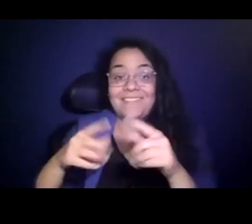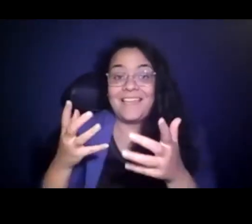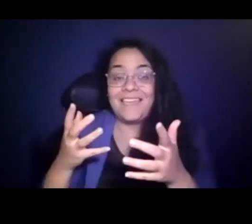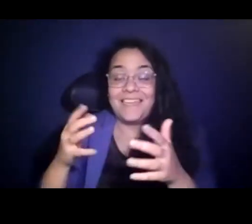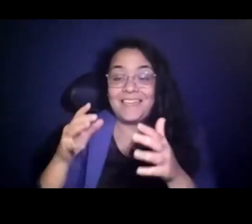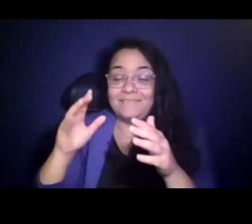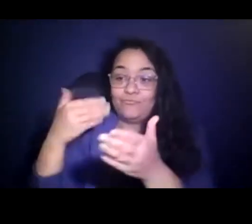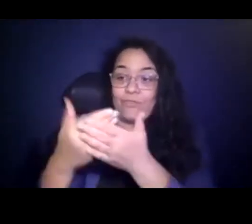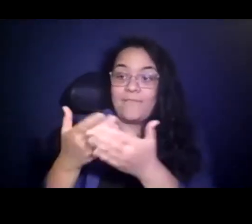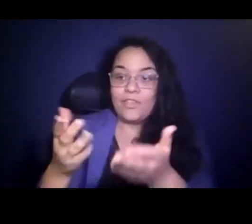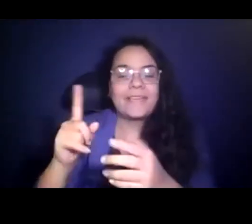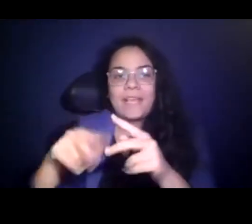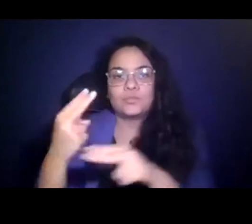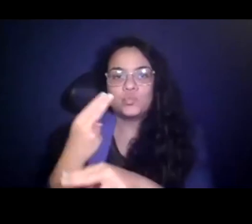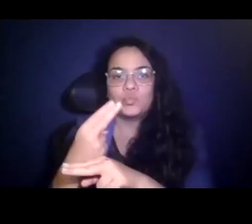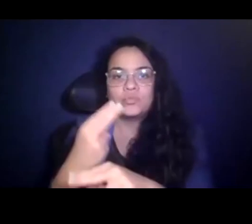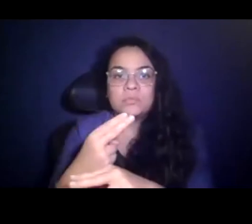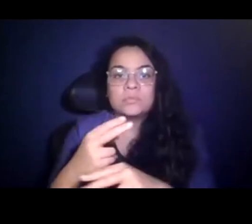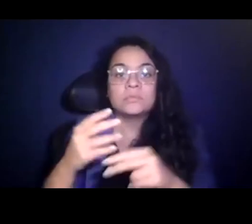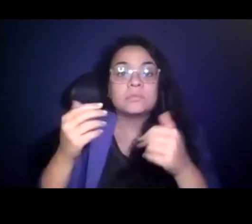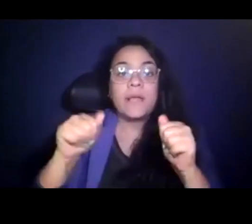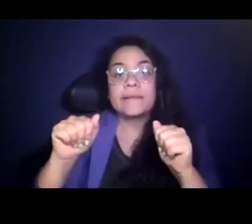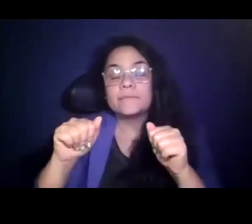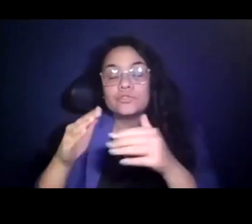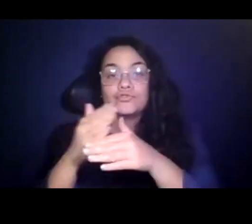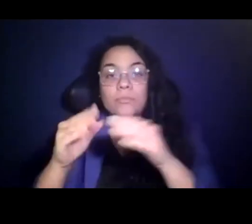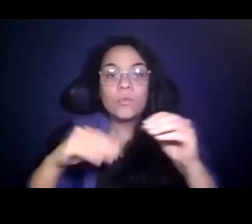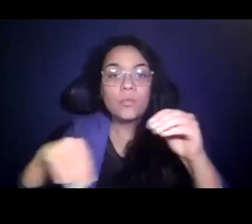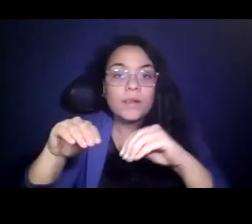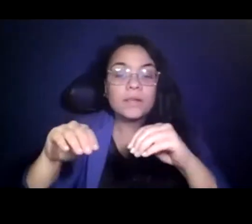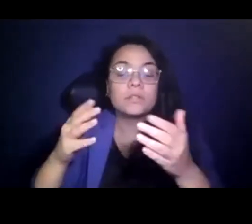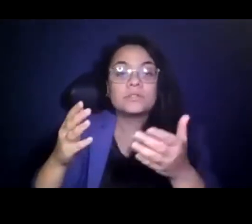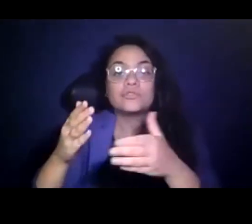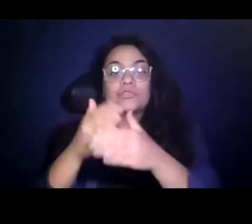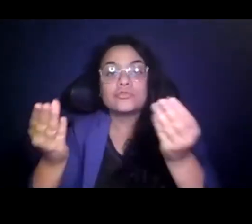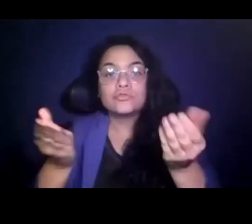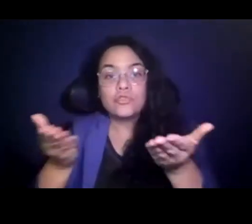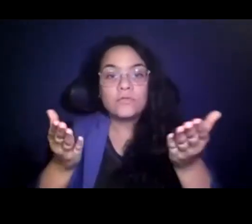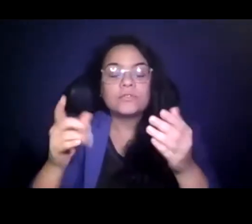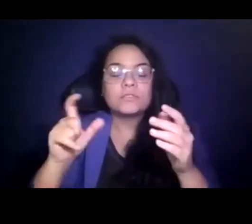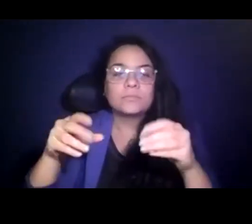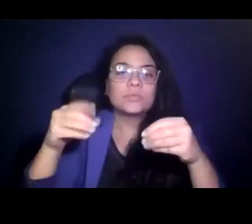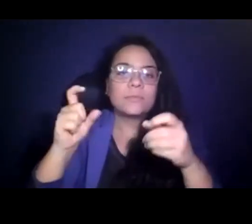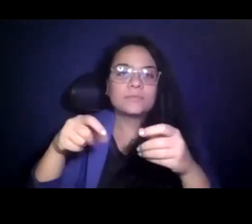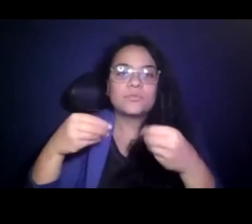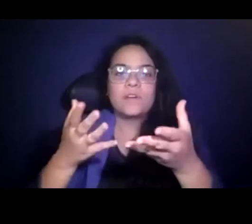15:17:45 Any partnerships with shared mobility must require accessibility for all riders